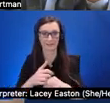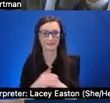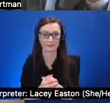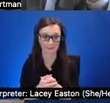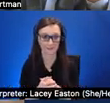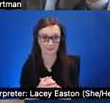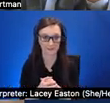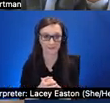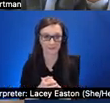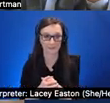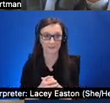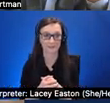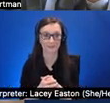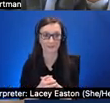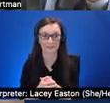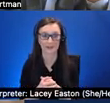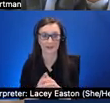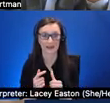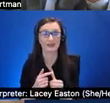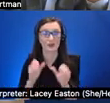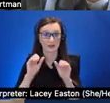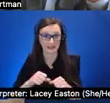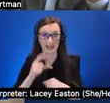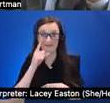holding their phone as if they have the object in front of them and they can place on the